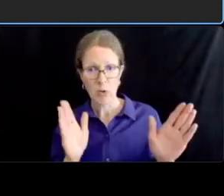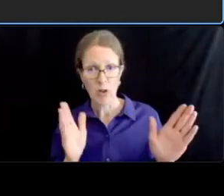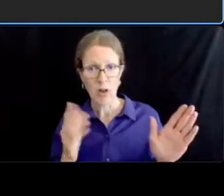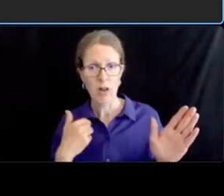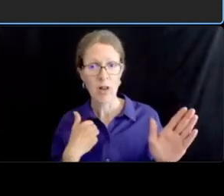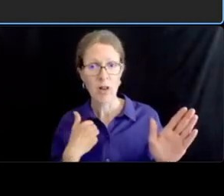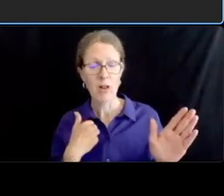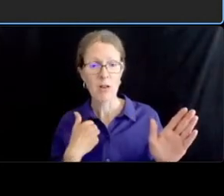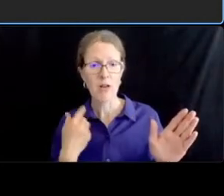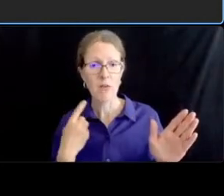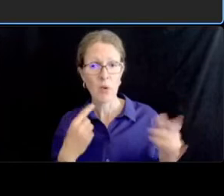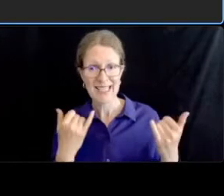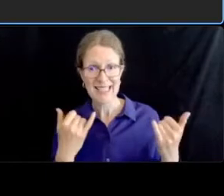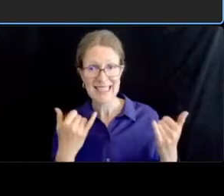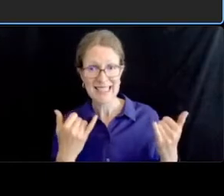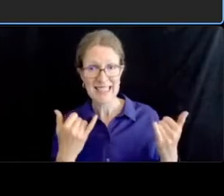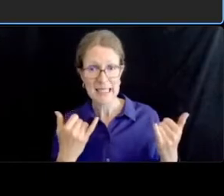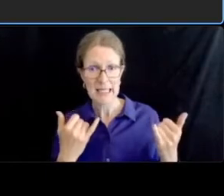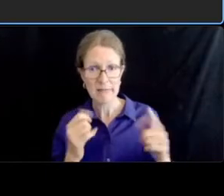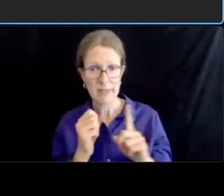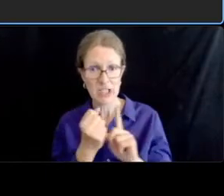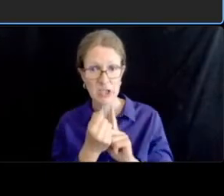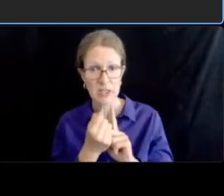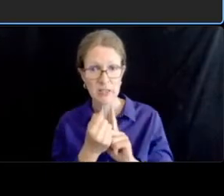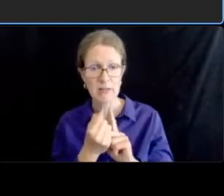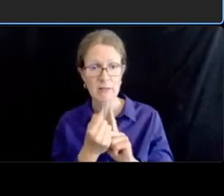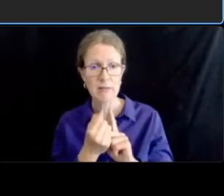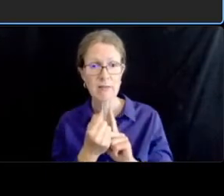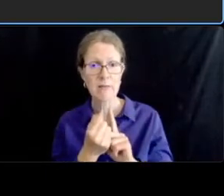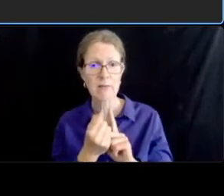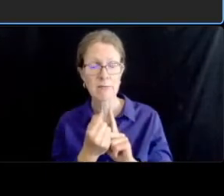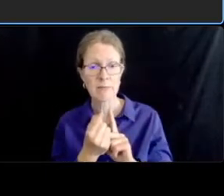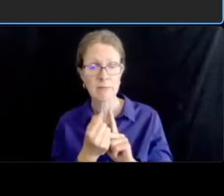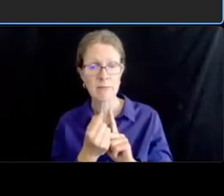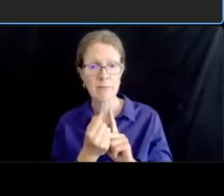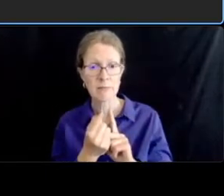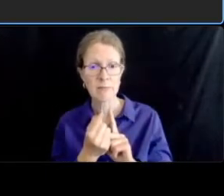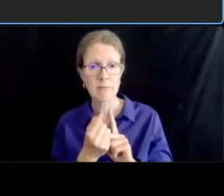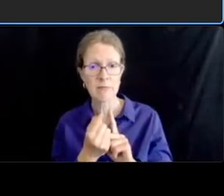like pedestrian crossing time is roughly about 30 seconds along through the corridors